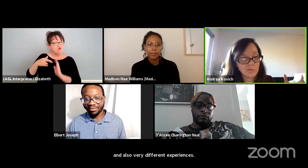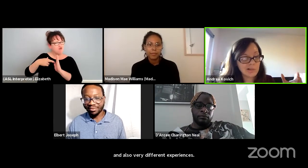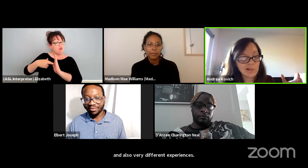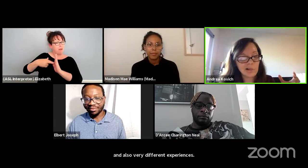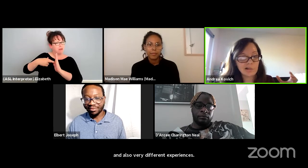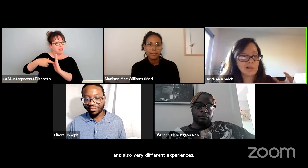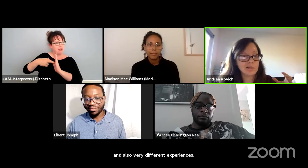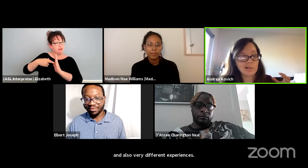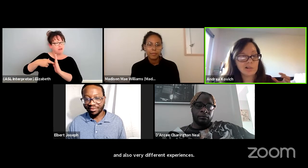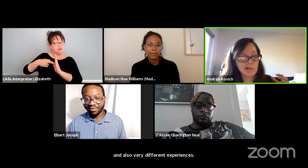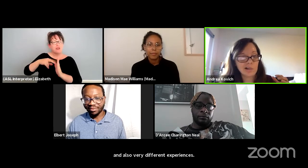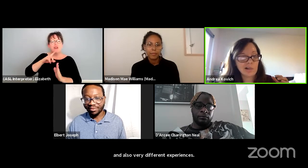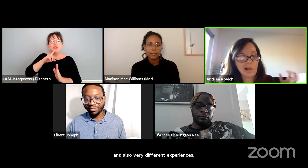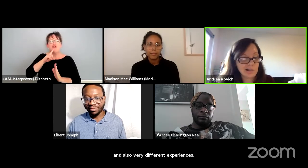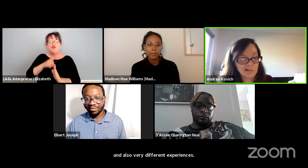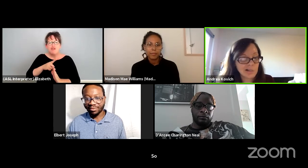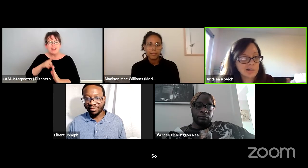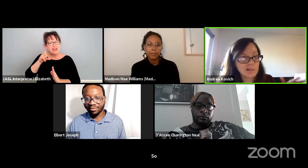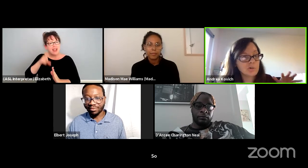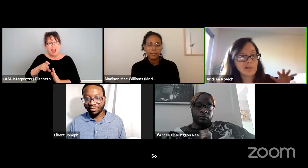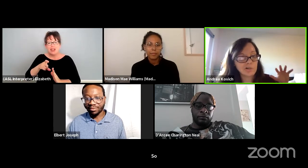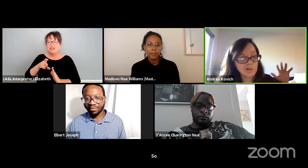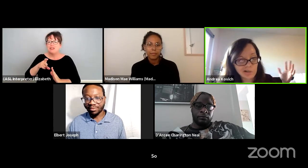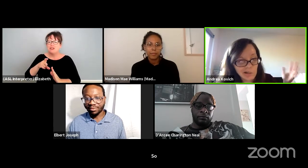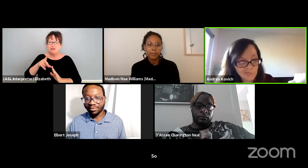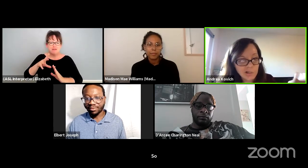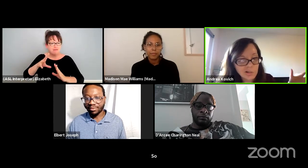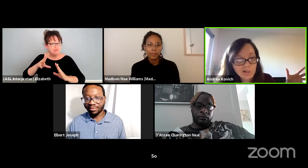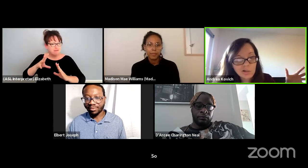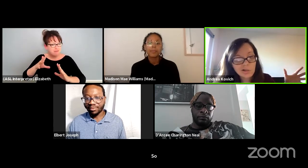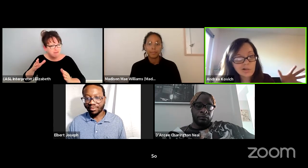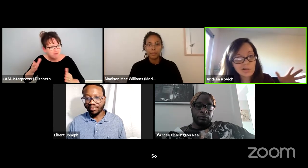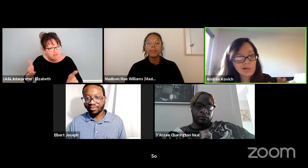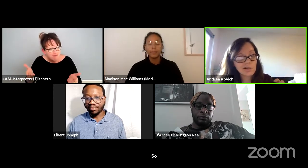really has to take access to a new level.